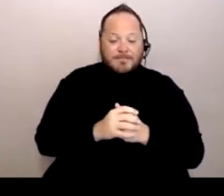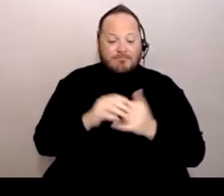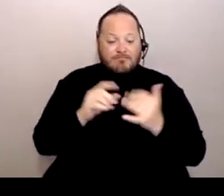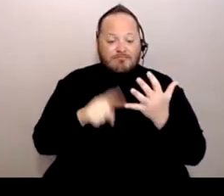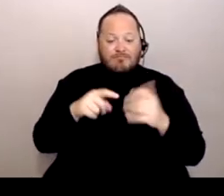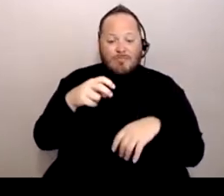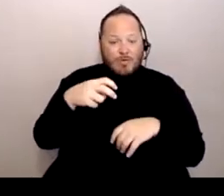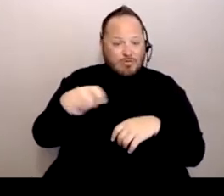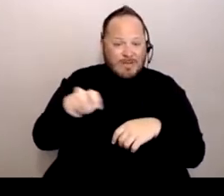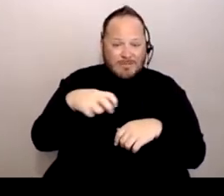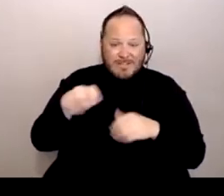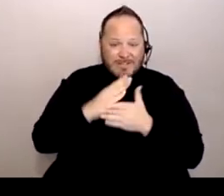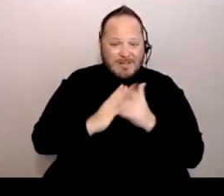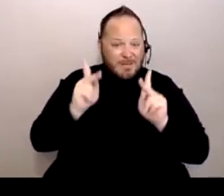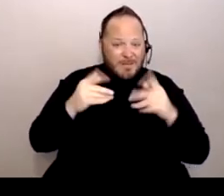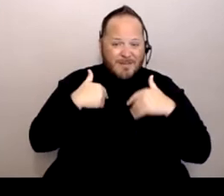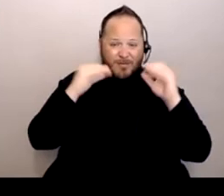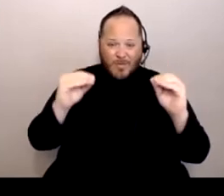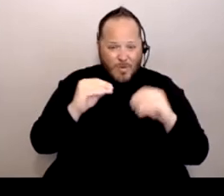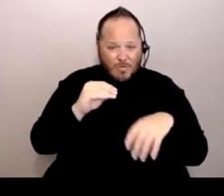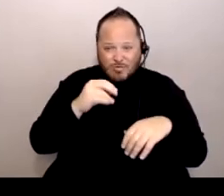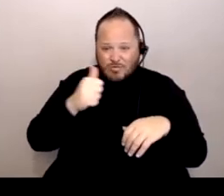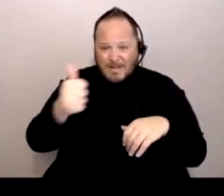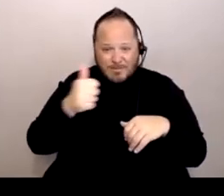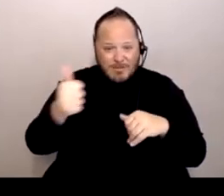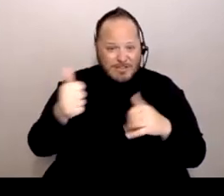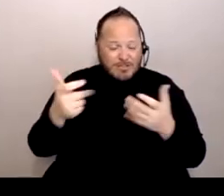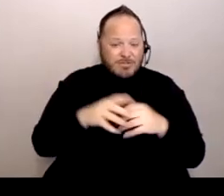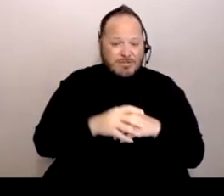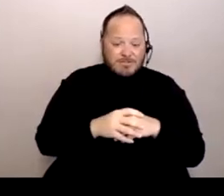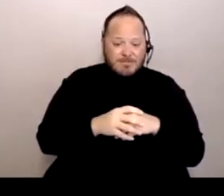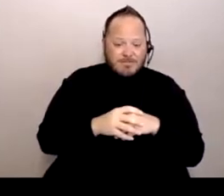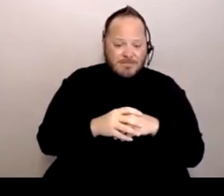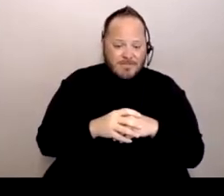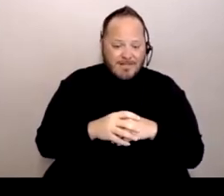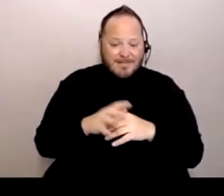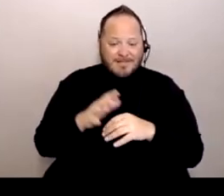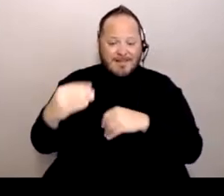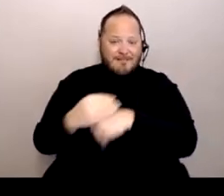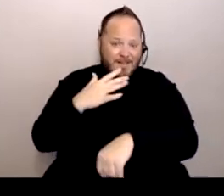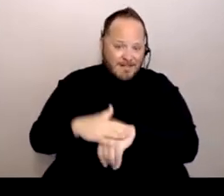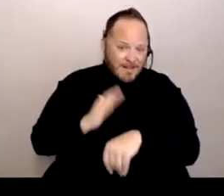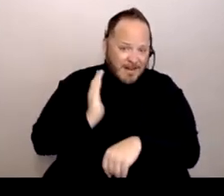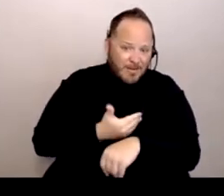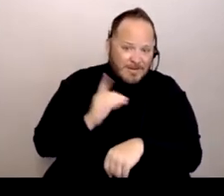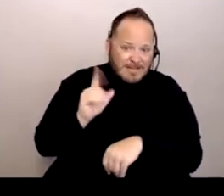What the effects of the vaccines were on our disabilities. It was people really didn't know what would happen at first.